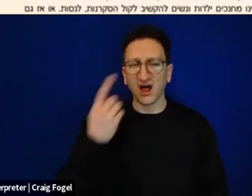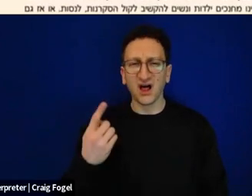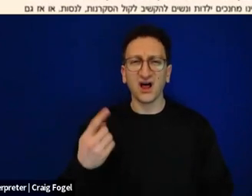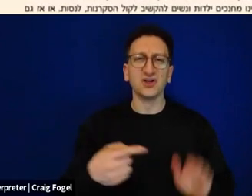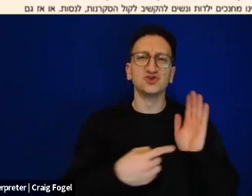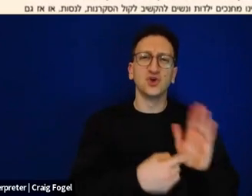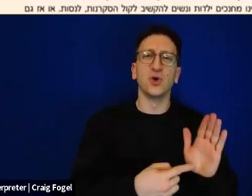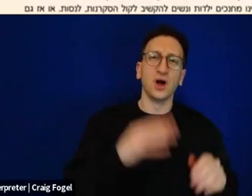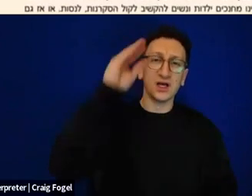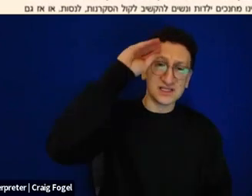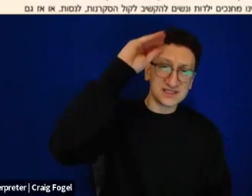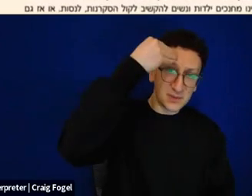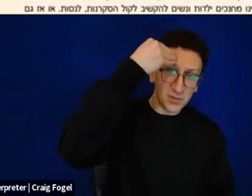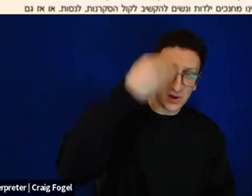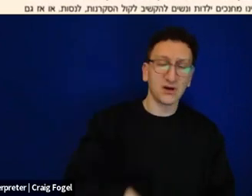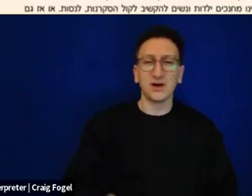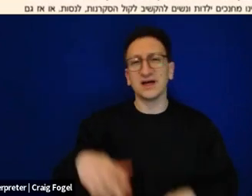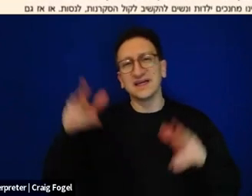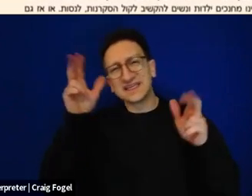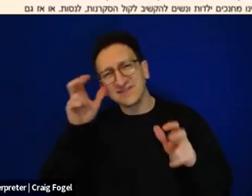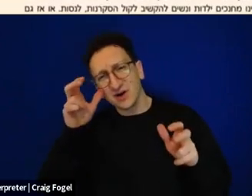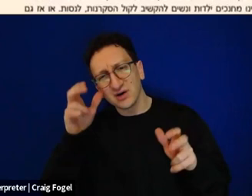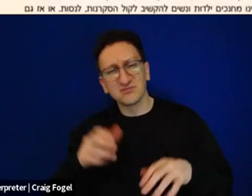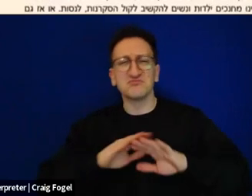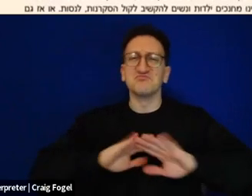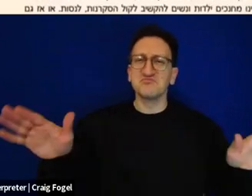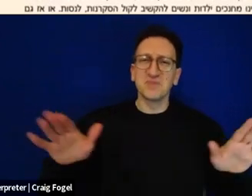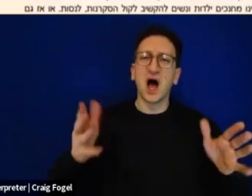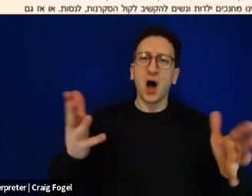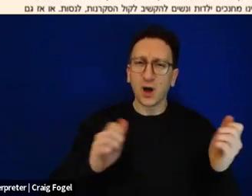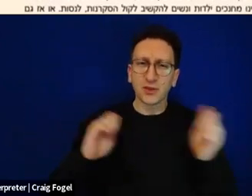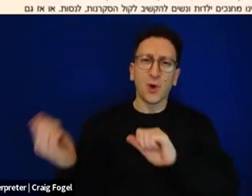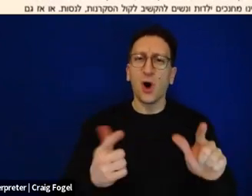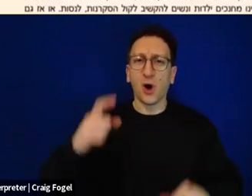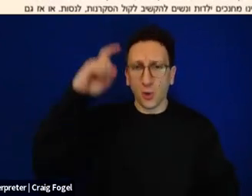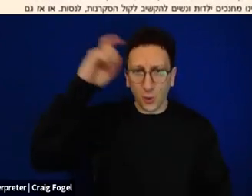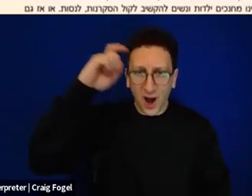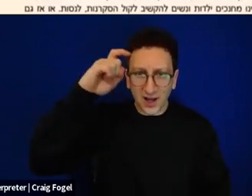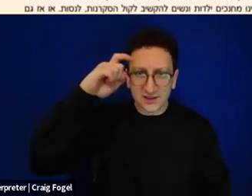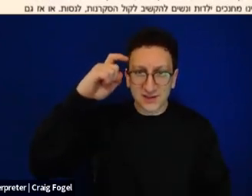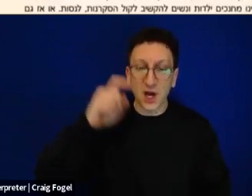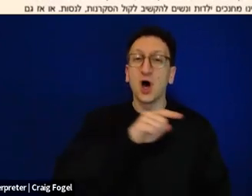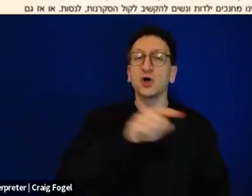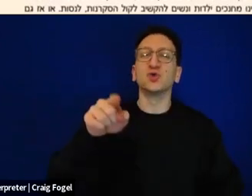one and who's the one who can't ask, I'm going to draw Four Wise Daughters and we're all going to argue about which one is the really wise daughter in our eyes.